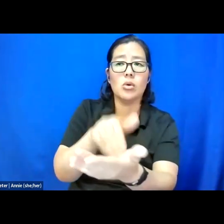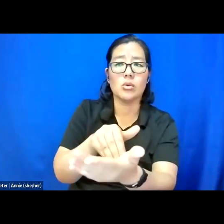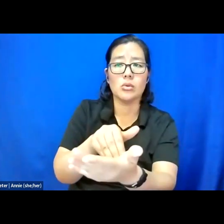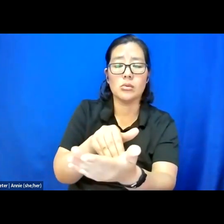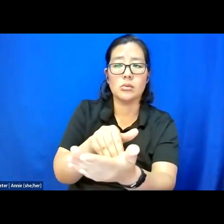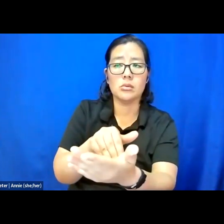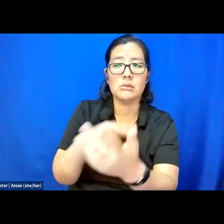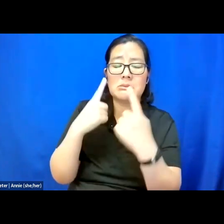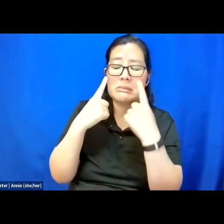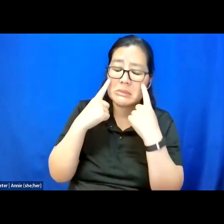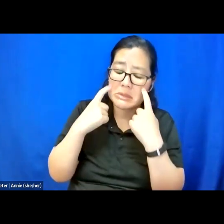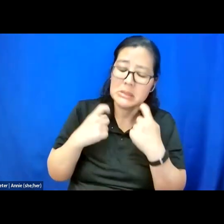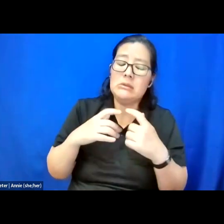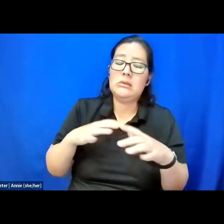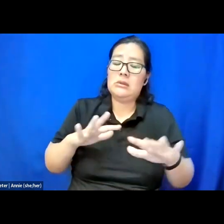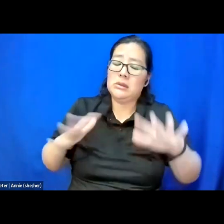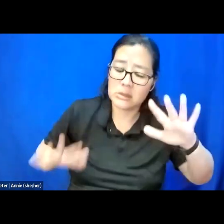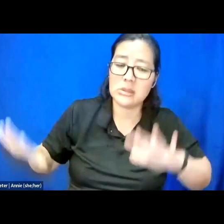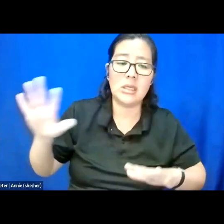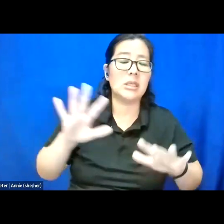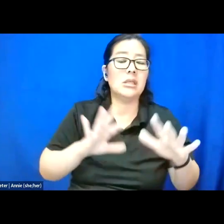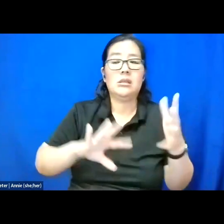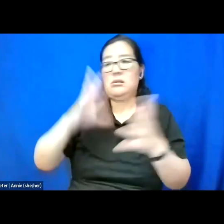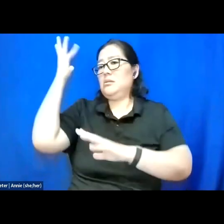tearfully shaken by the Pap smear.